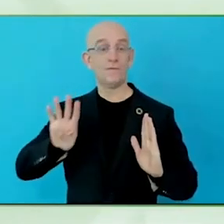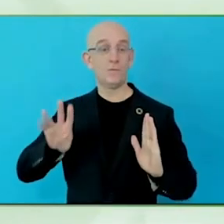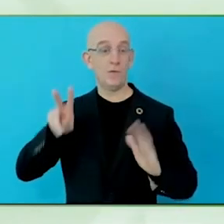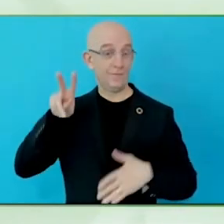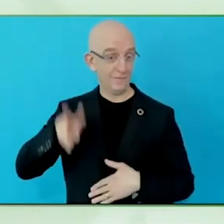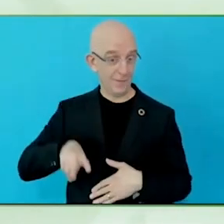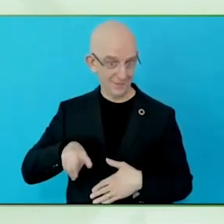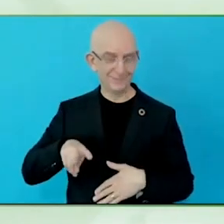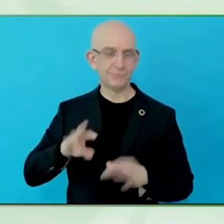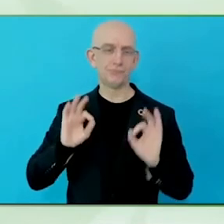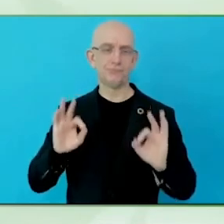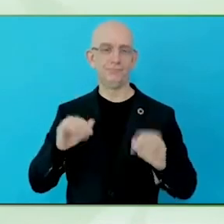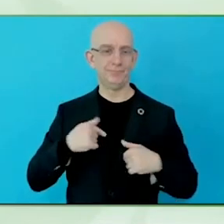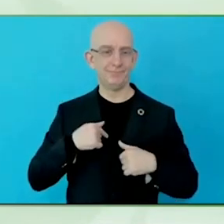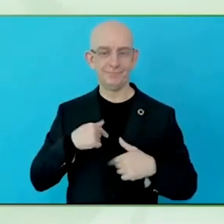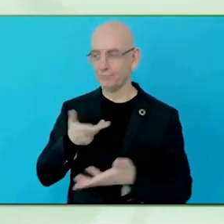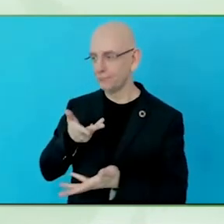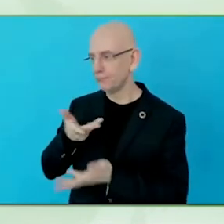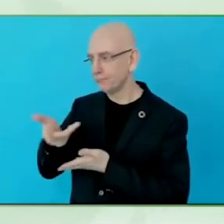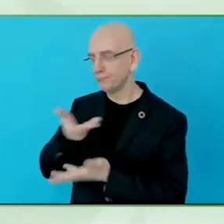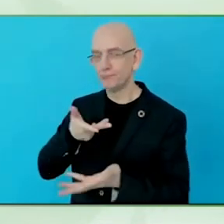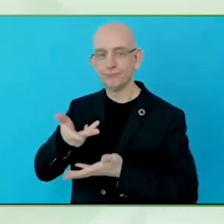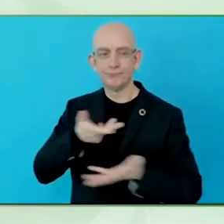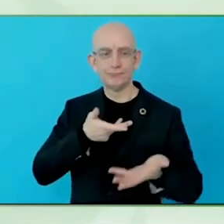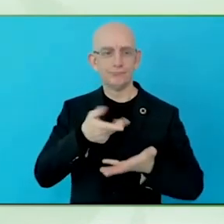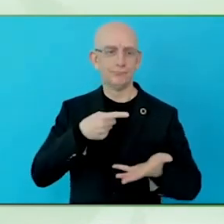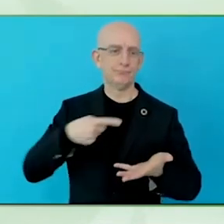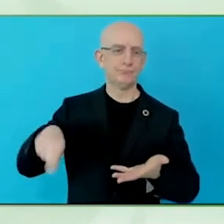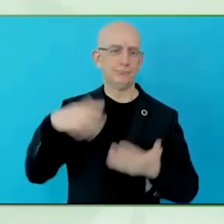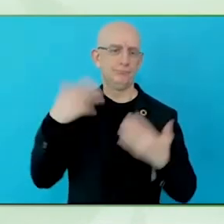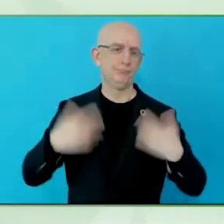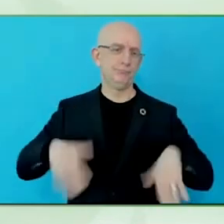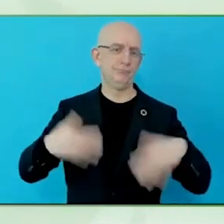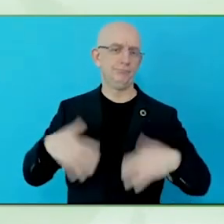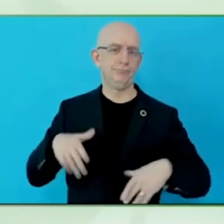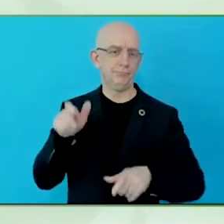Evert Jan Hoogerwerf. Let's jump in right away.